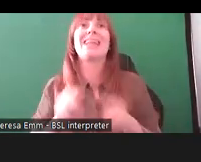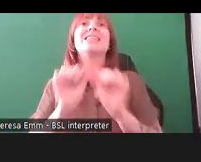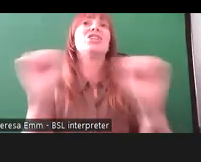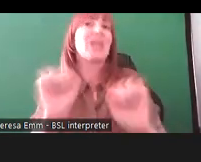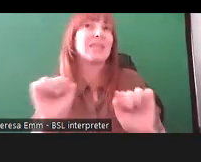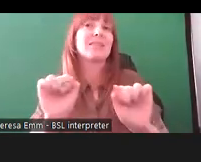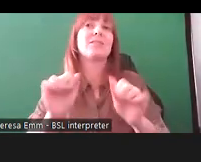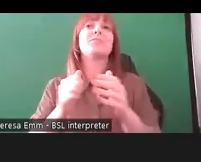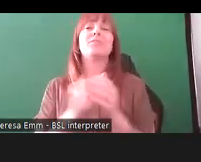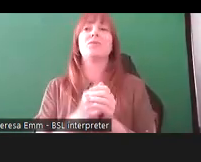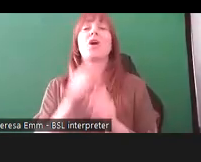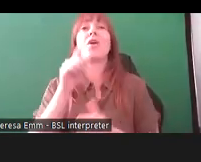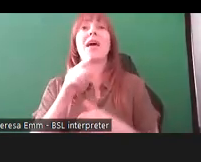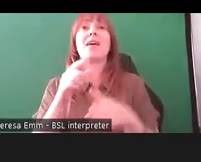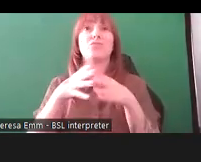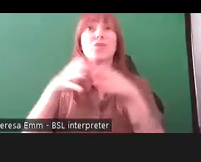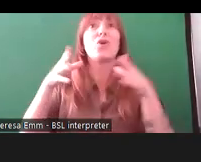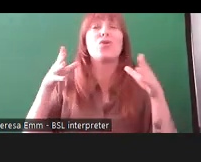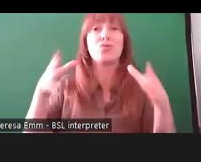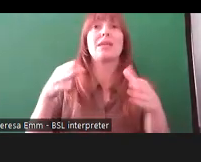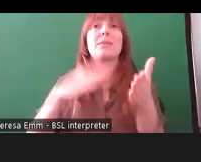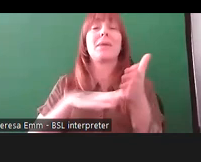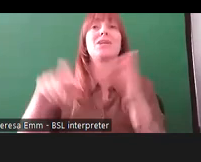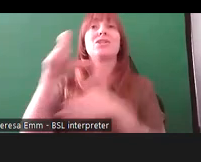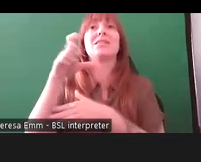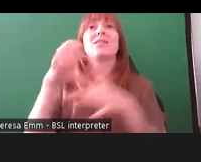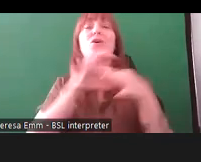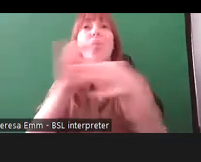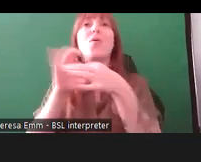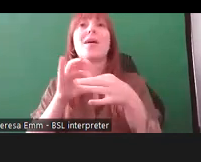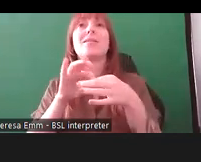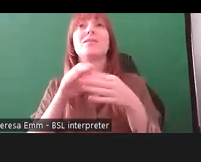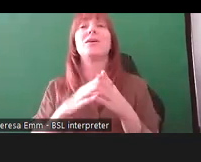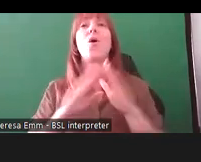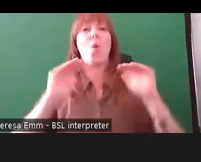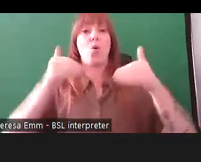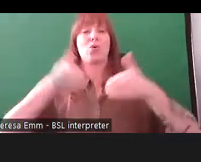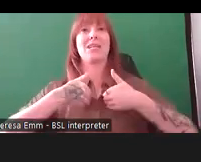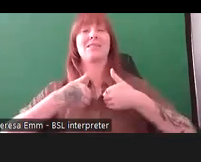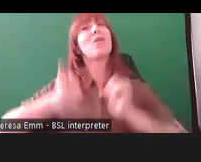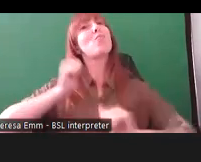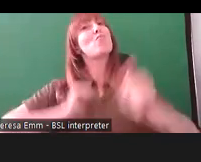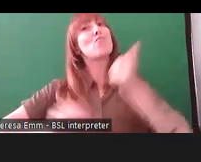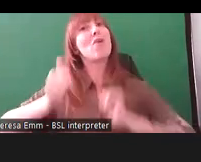'Greater Manchester Coalition Disable People' banner, an 'Autistic Pride' banner and 'Save The